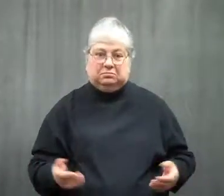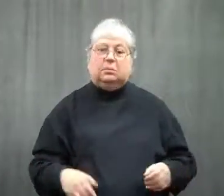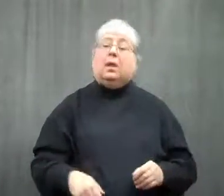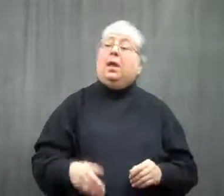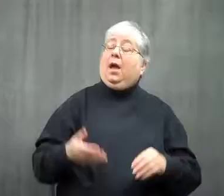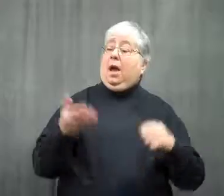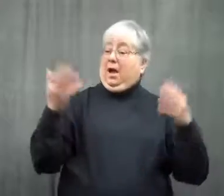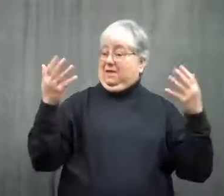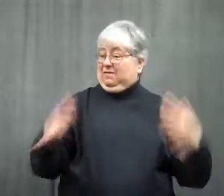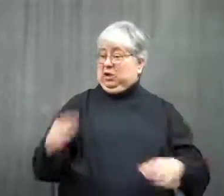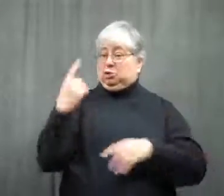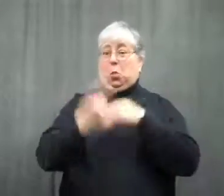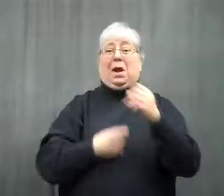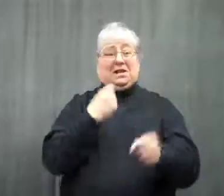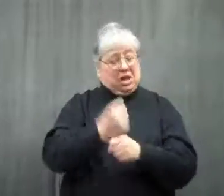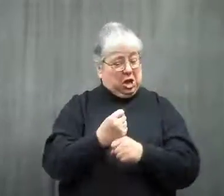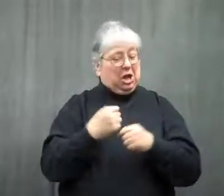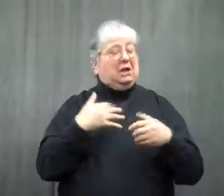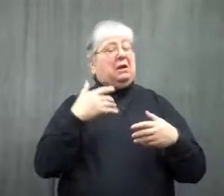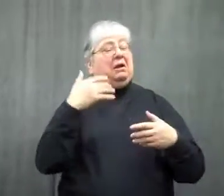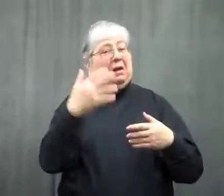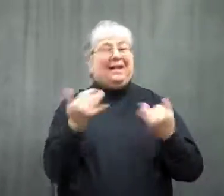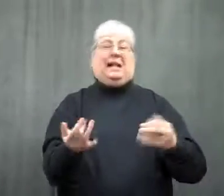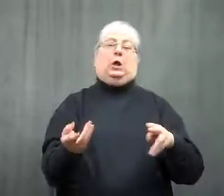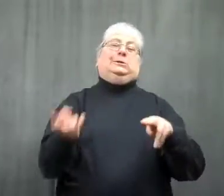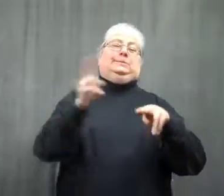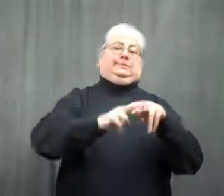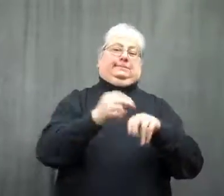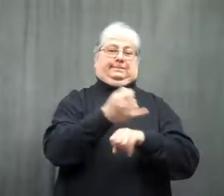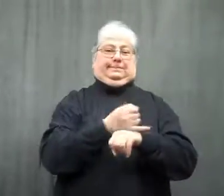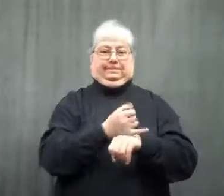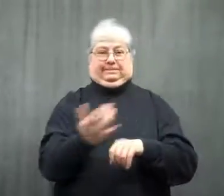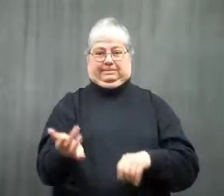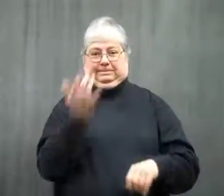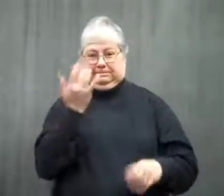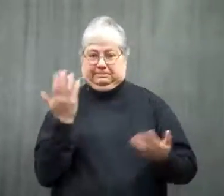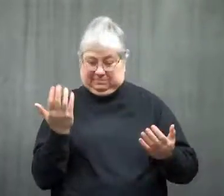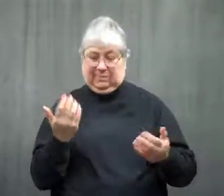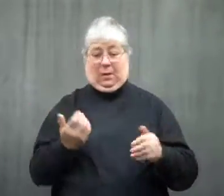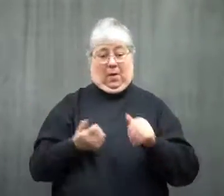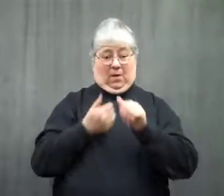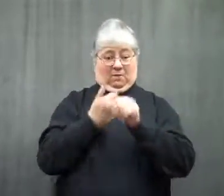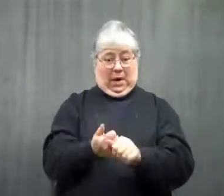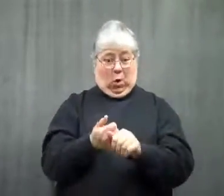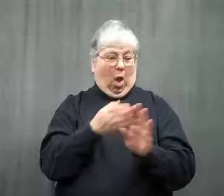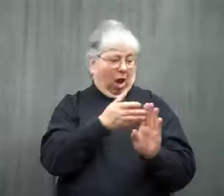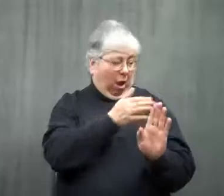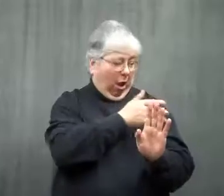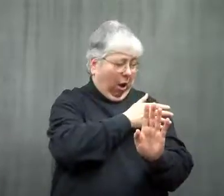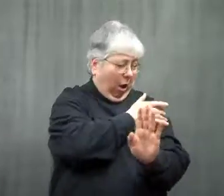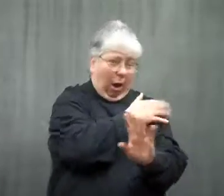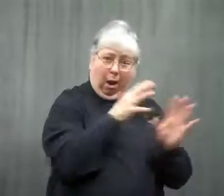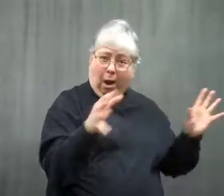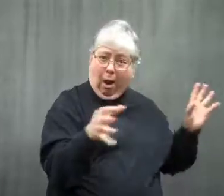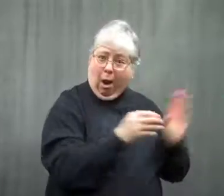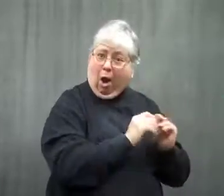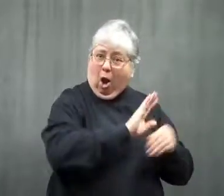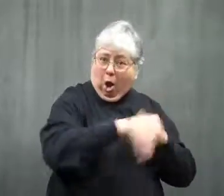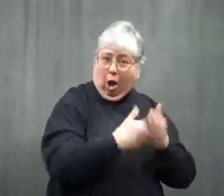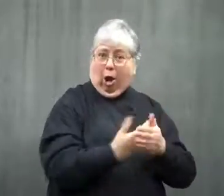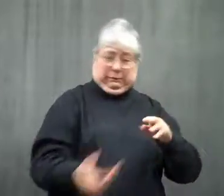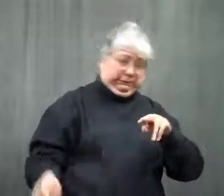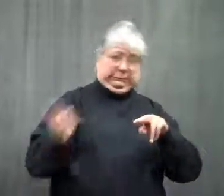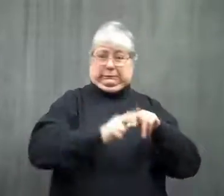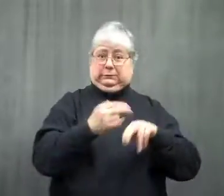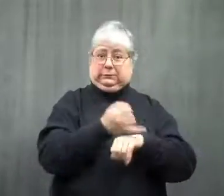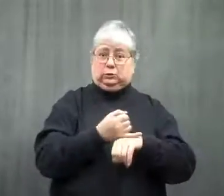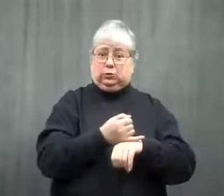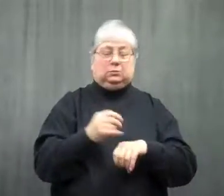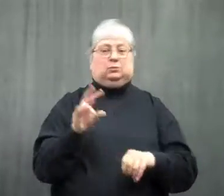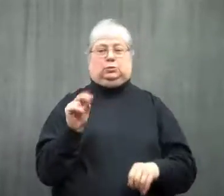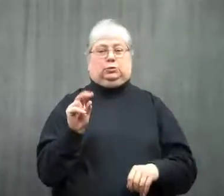When the year is up, and the interest rate goes up, it doesn't apply to the entire balance.